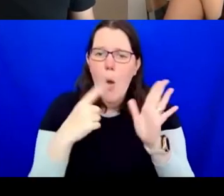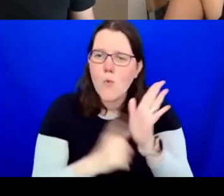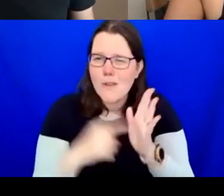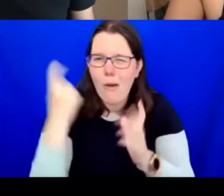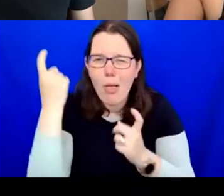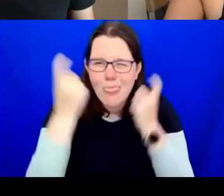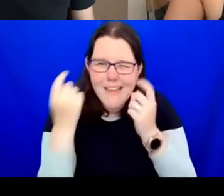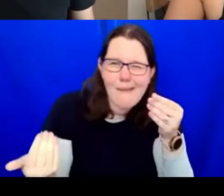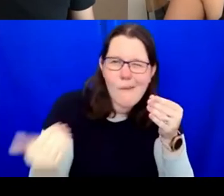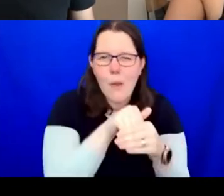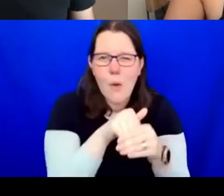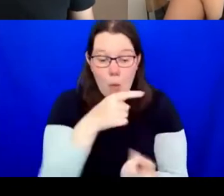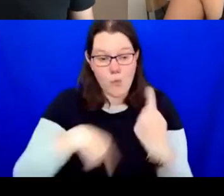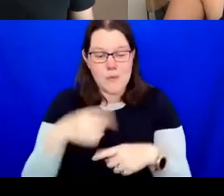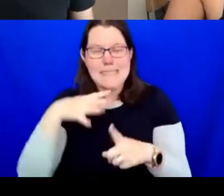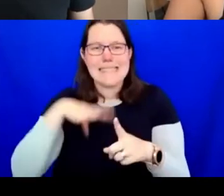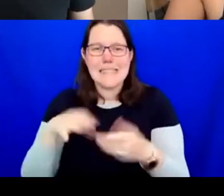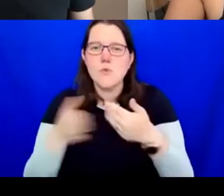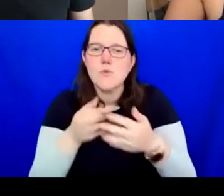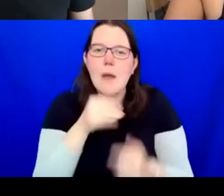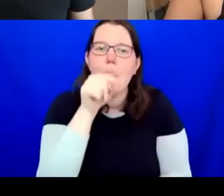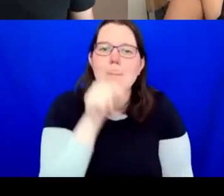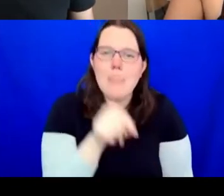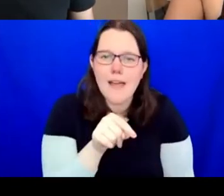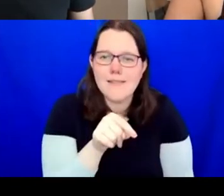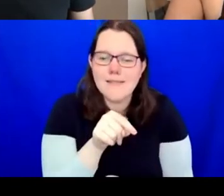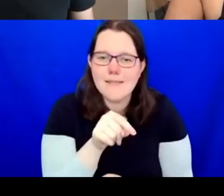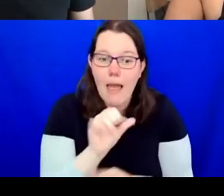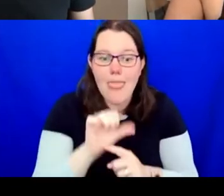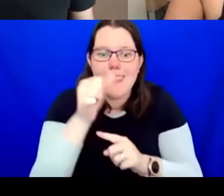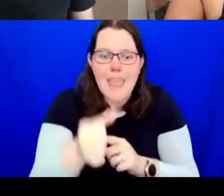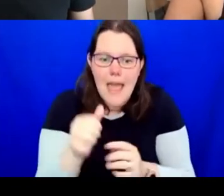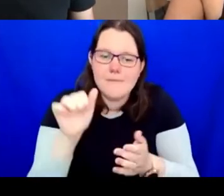never begin to face the real issues at hand. Because the majority of us have been socialised